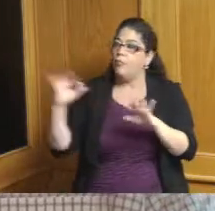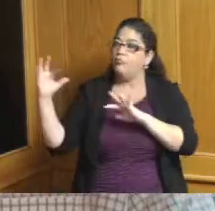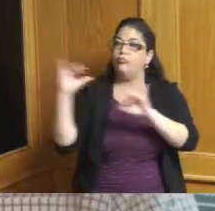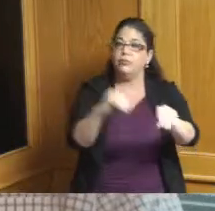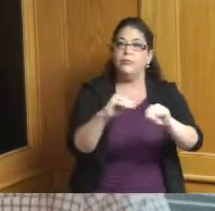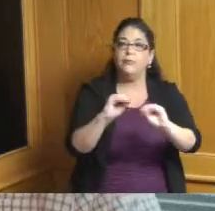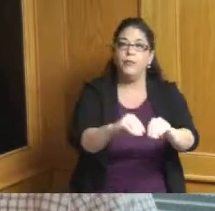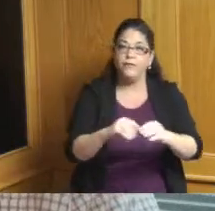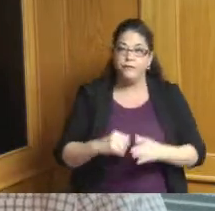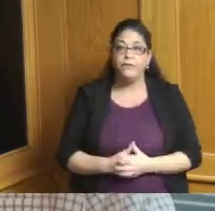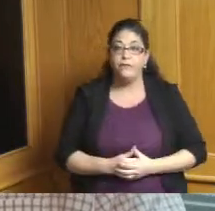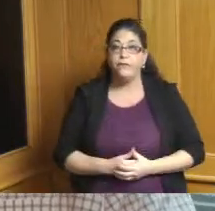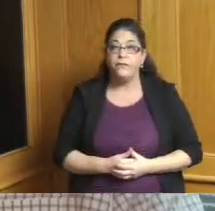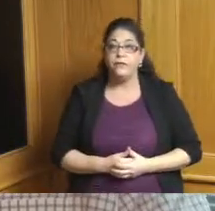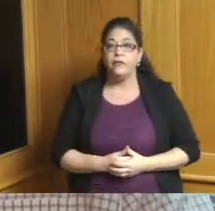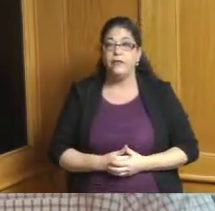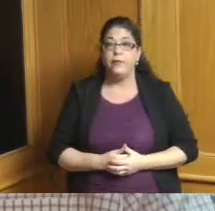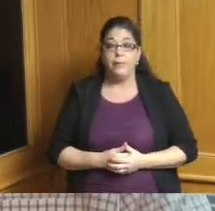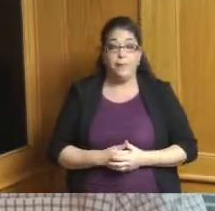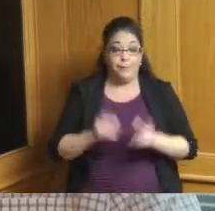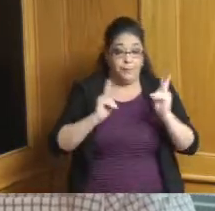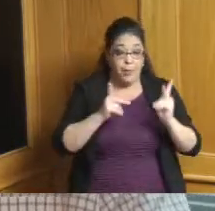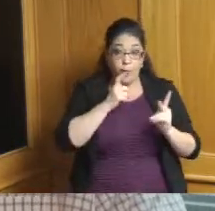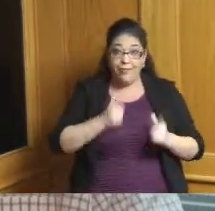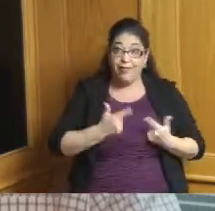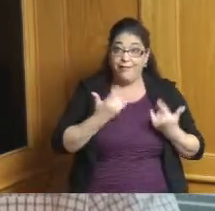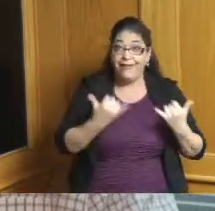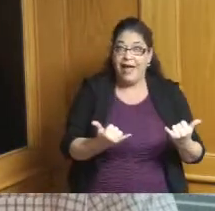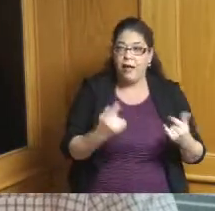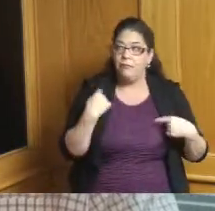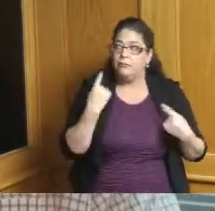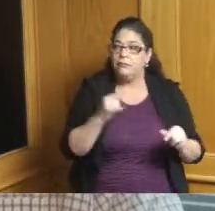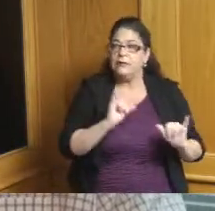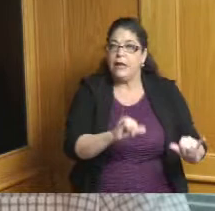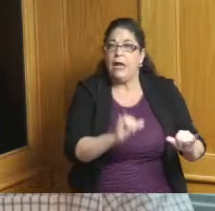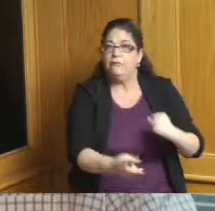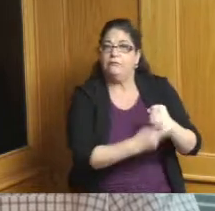then we've also been able to keep our residents and and and put in some step up housing so I think